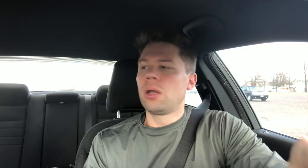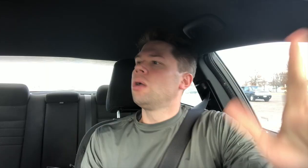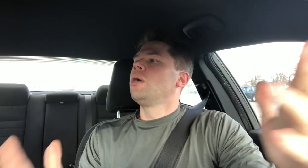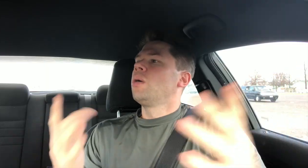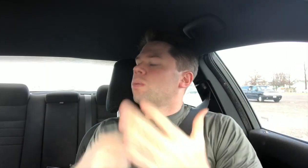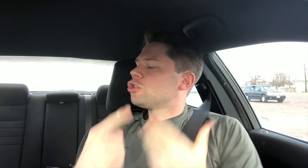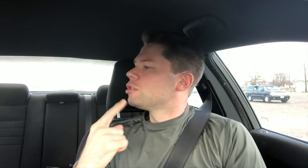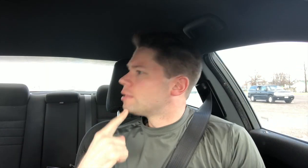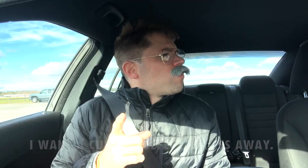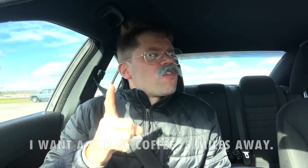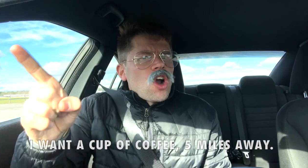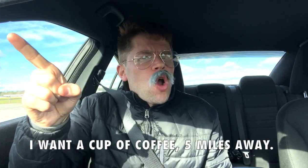WHAT ARE YOU SAYING?